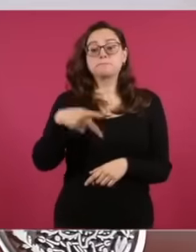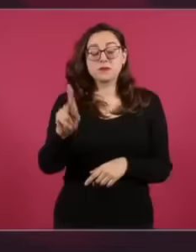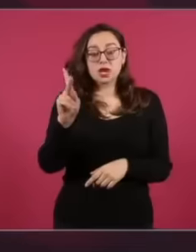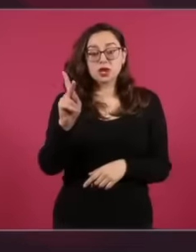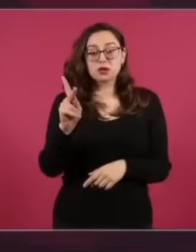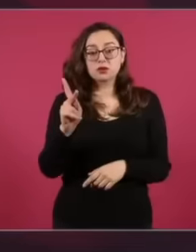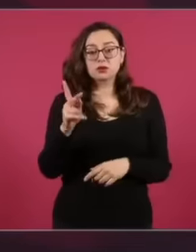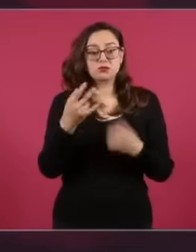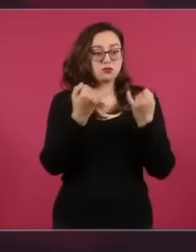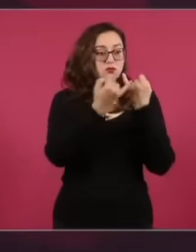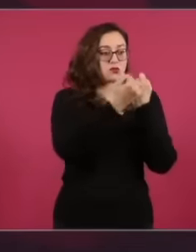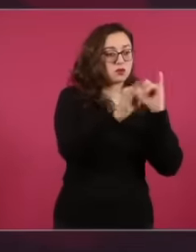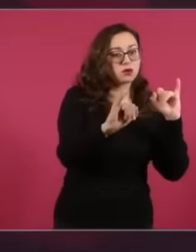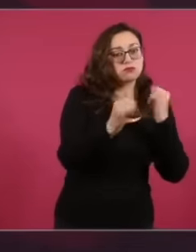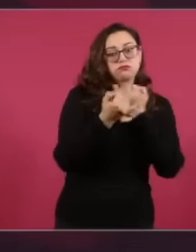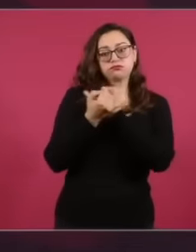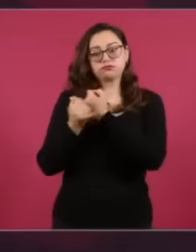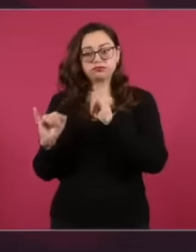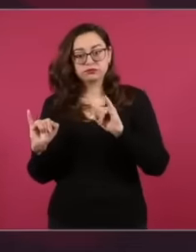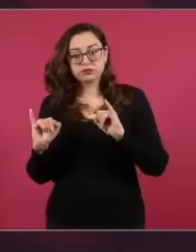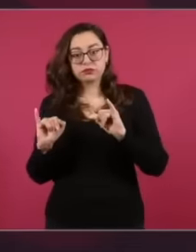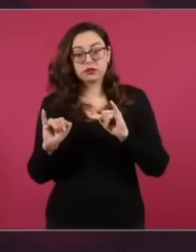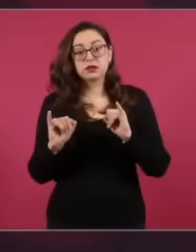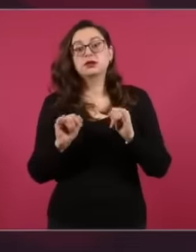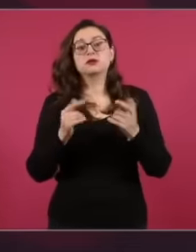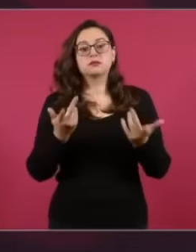Independence and In accordance with our policy, it is